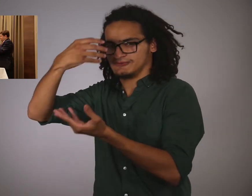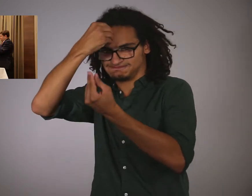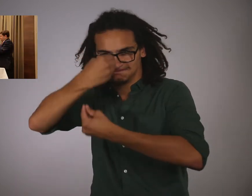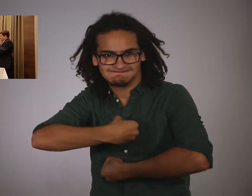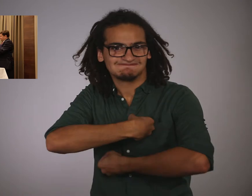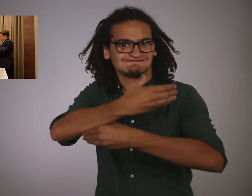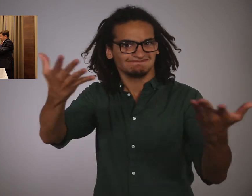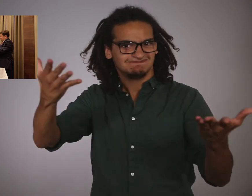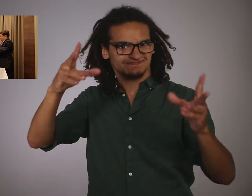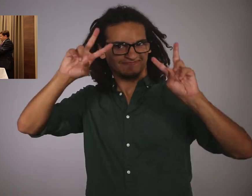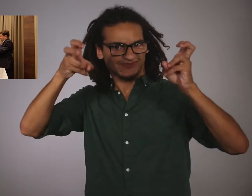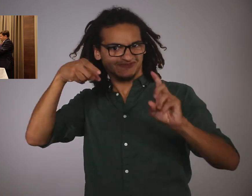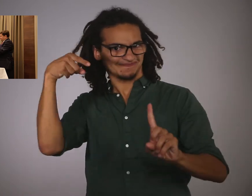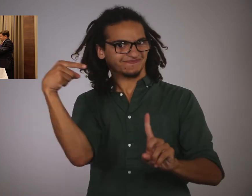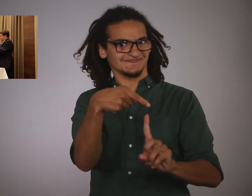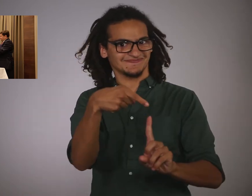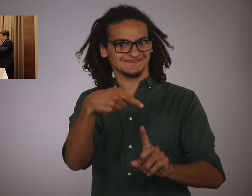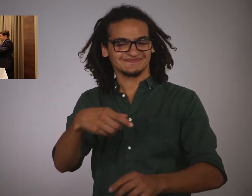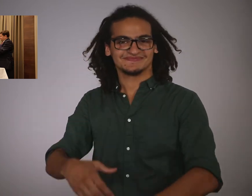do learn more we will let you know!